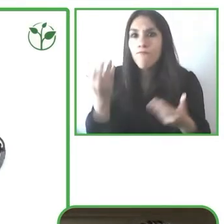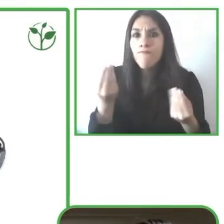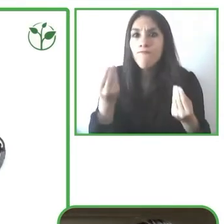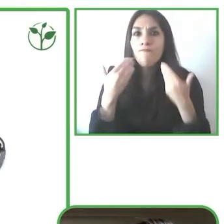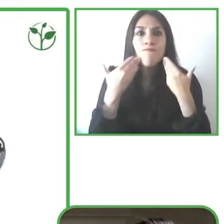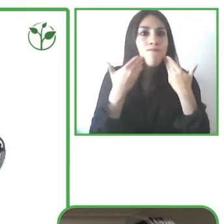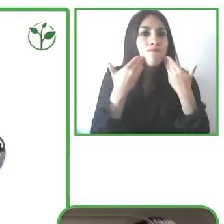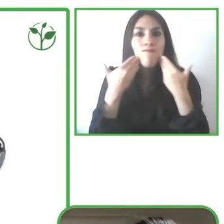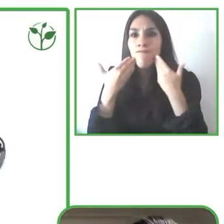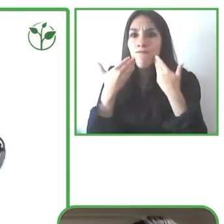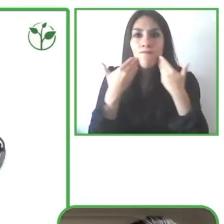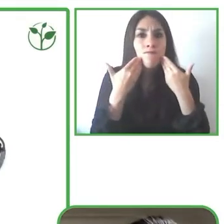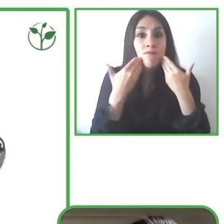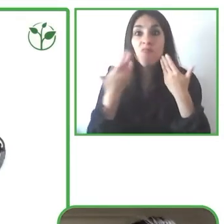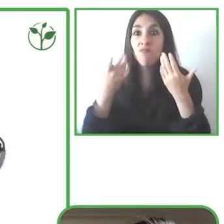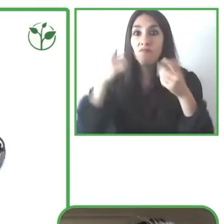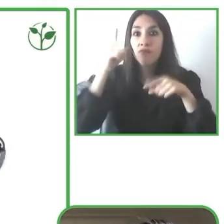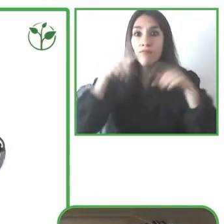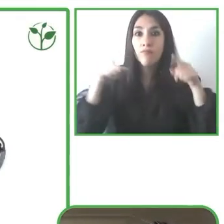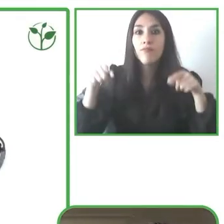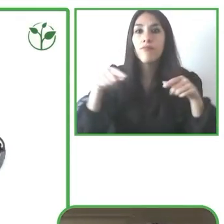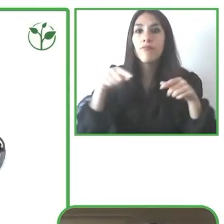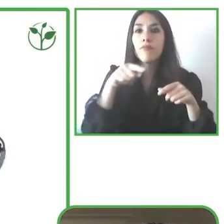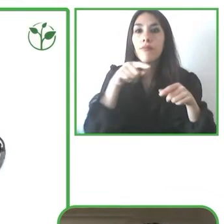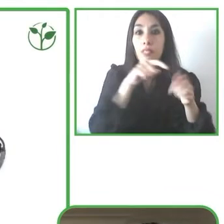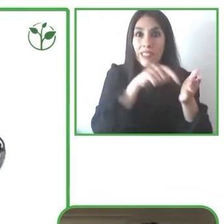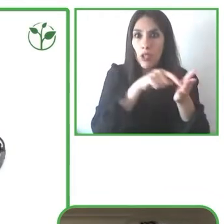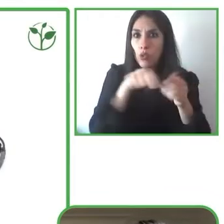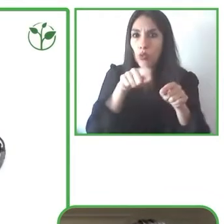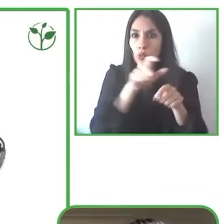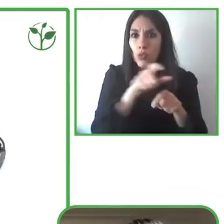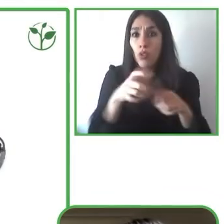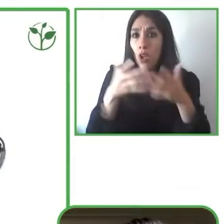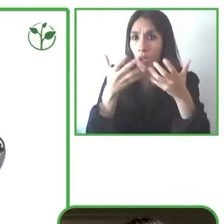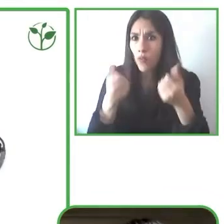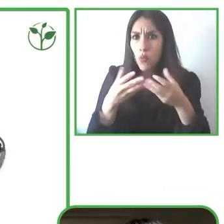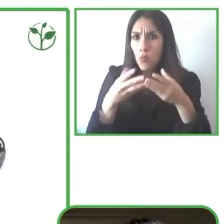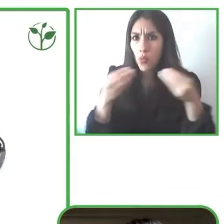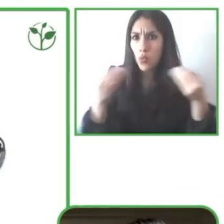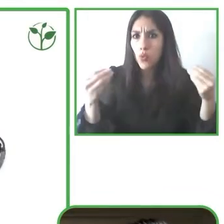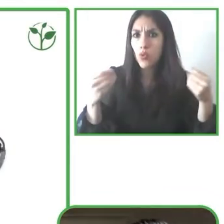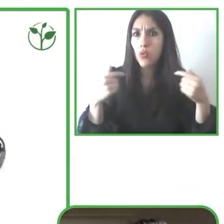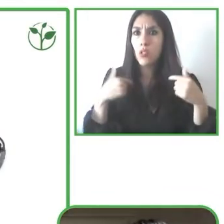the face which makes it very stigmatizing which makes it also very hard to adapt because it's very